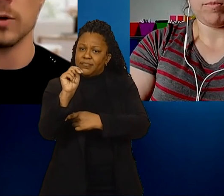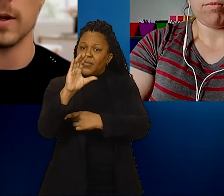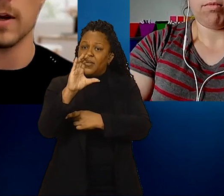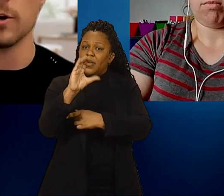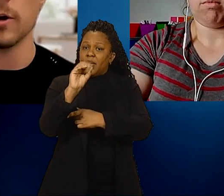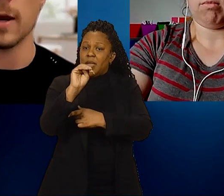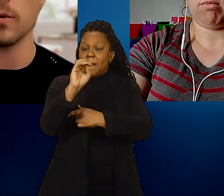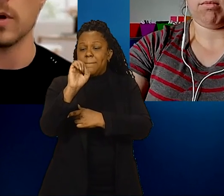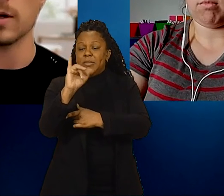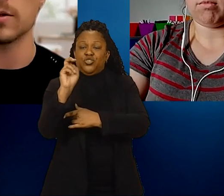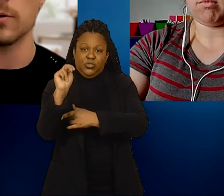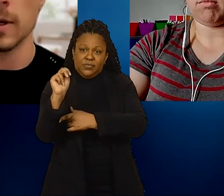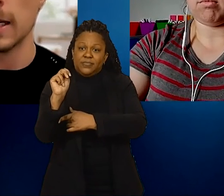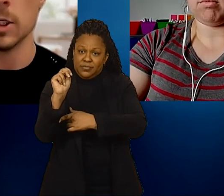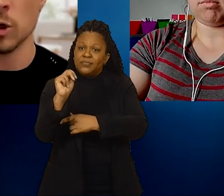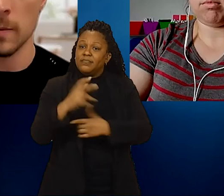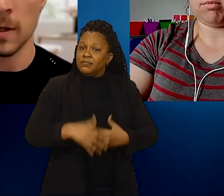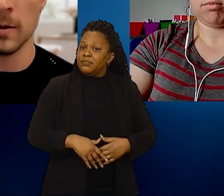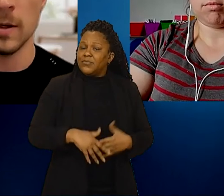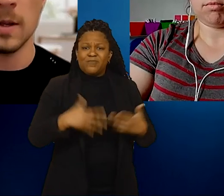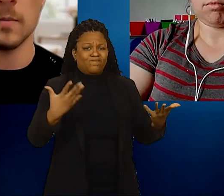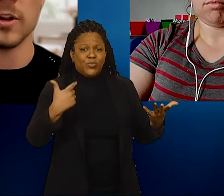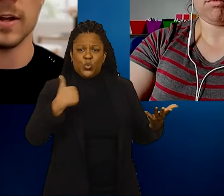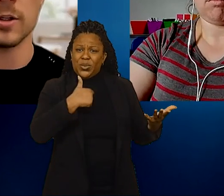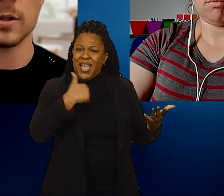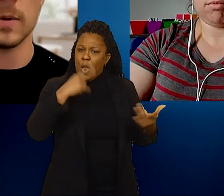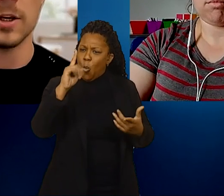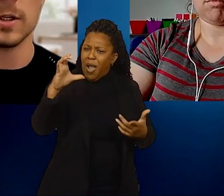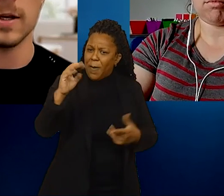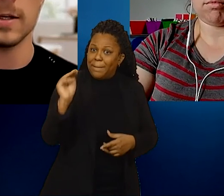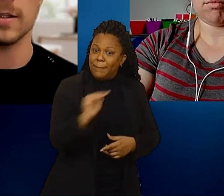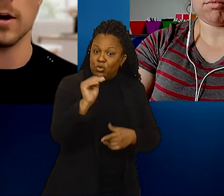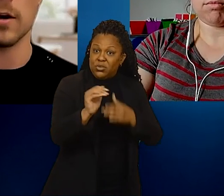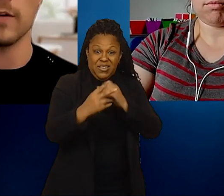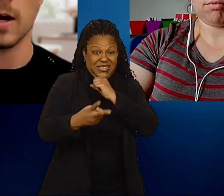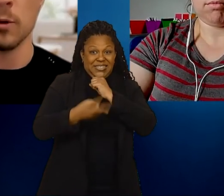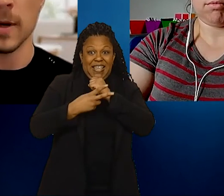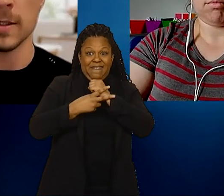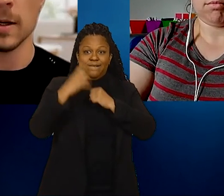Lieutenant Governor and I were kicking and screaming but legislating is the art of compromising